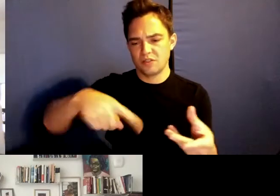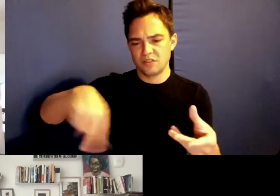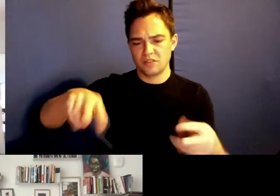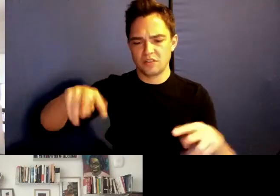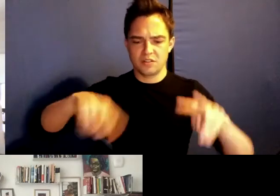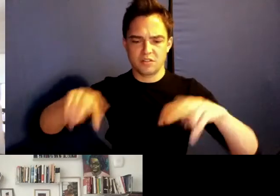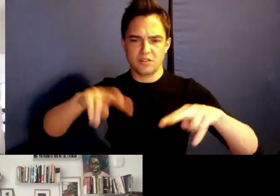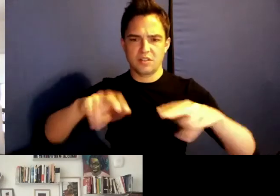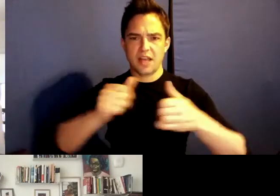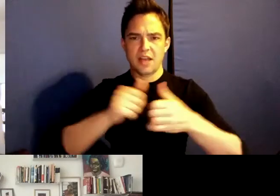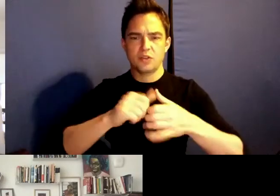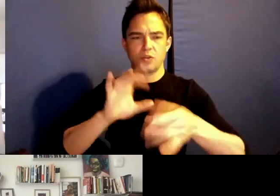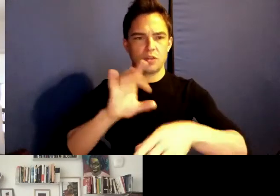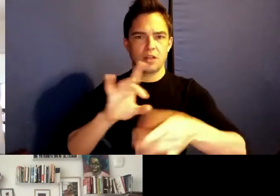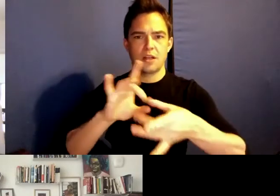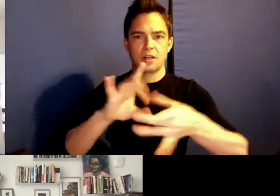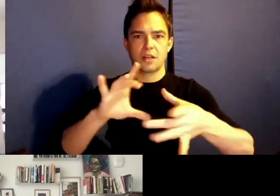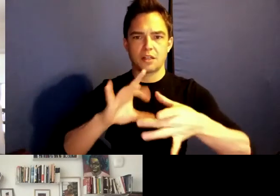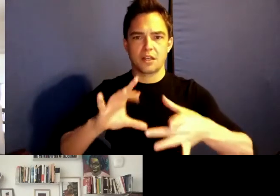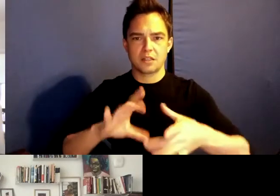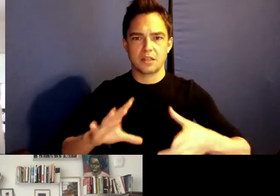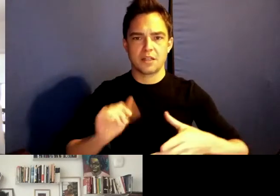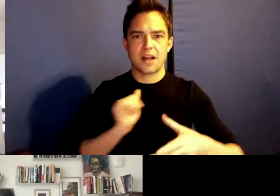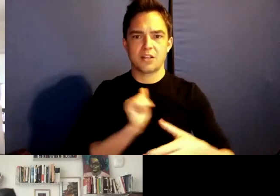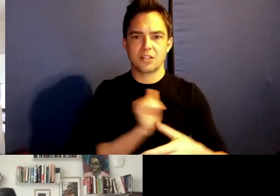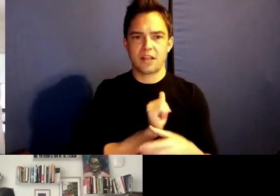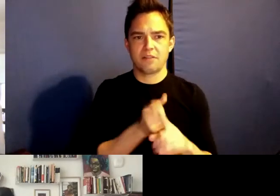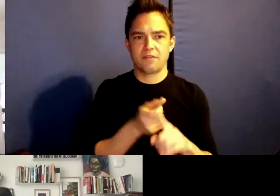untethered ourselves. I think mothering and pedagogy for me are